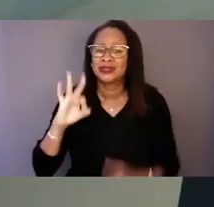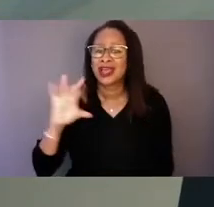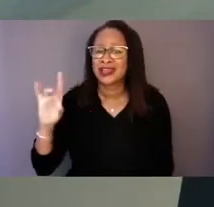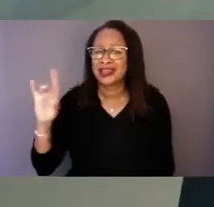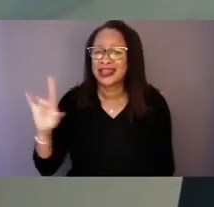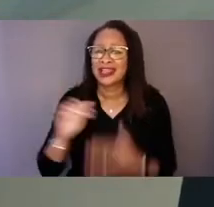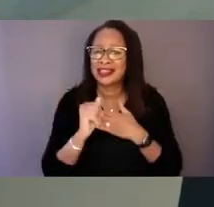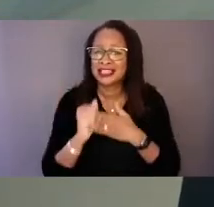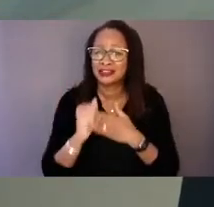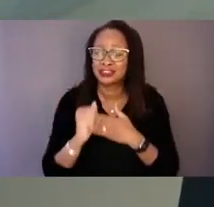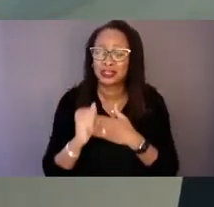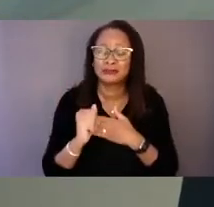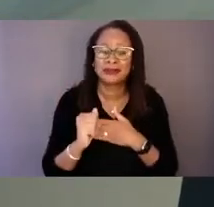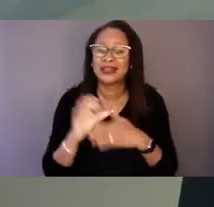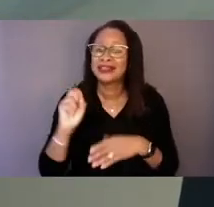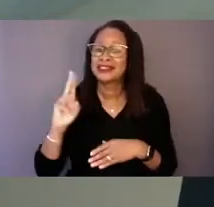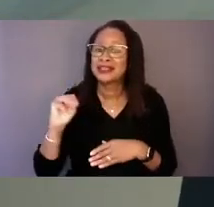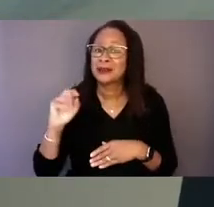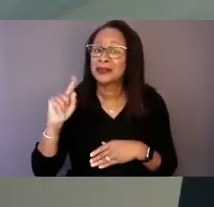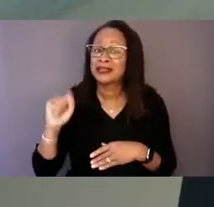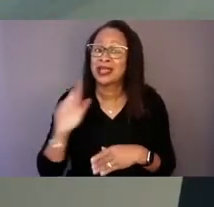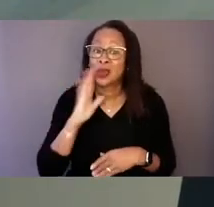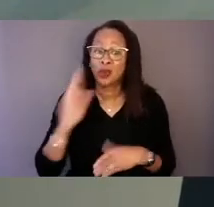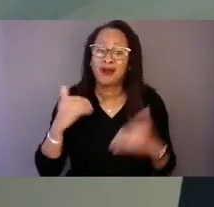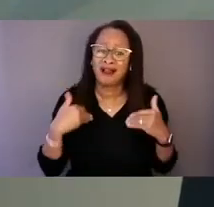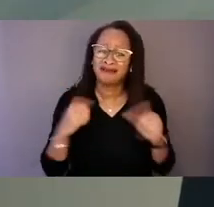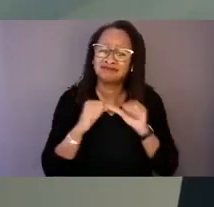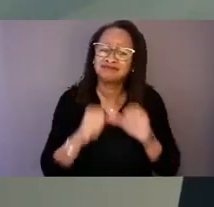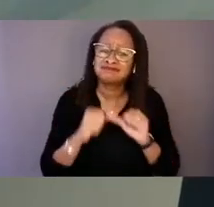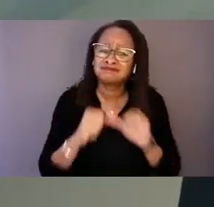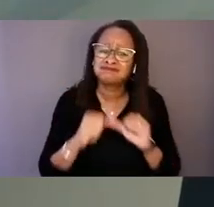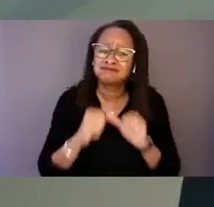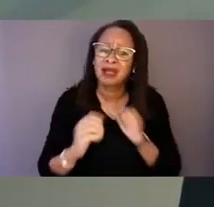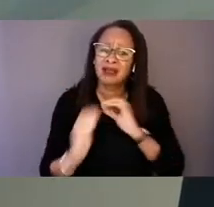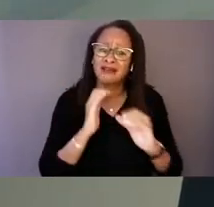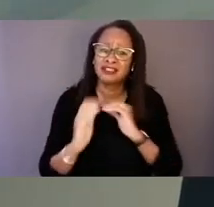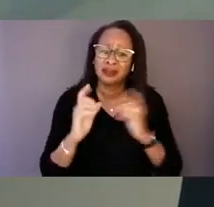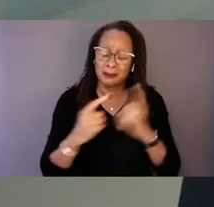where we will have forward-moving conversations for this critical moment in history.